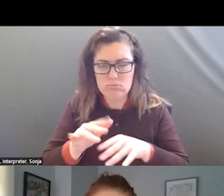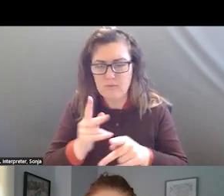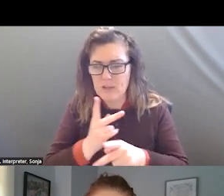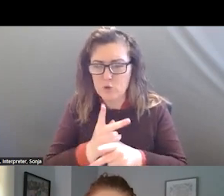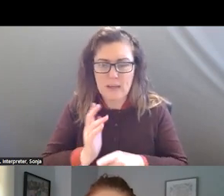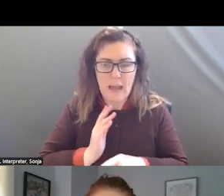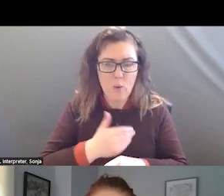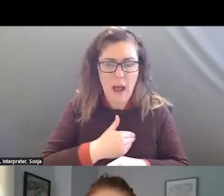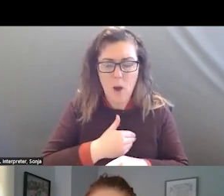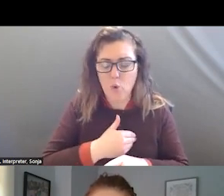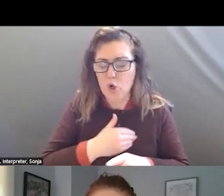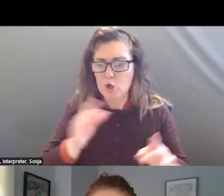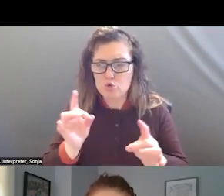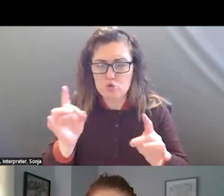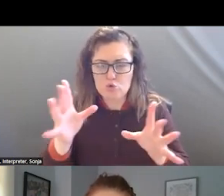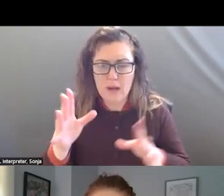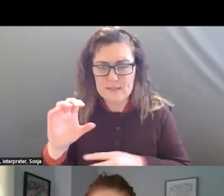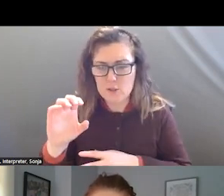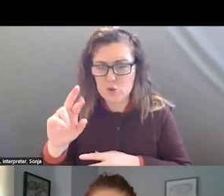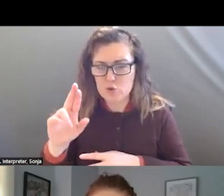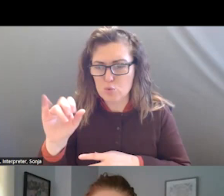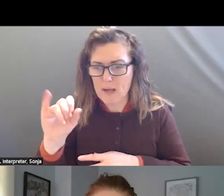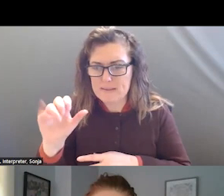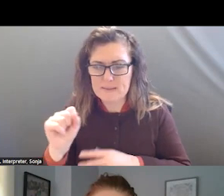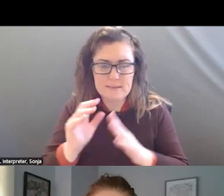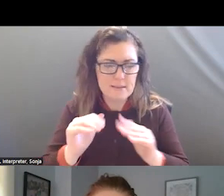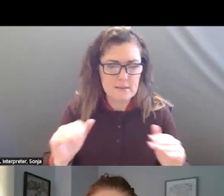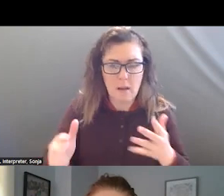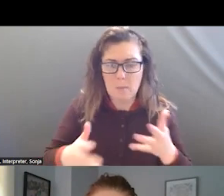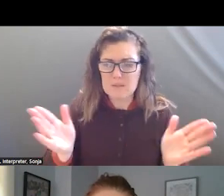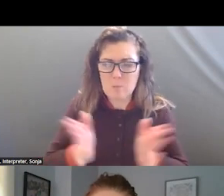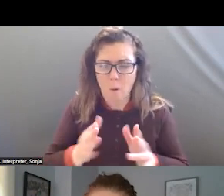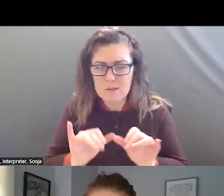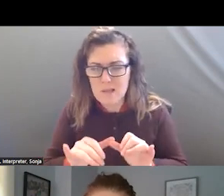SYSTEM AND BECAUSE OF THE SIZE IT WAS CHALLENGING TO WE JOINED WITH